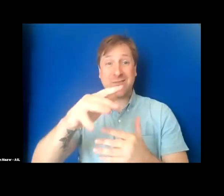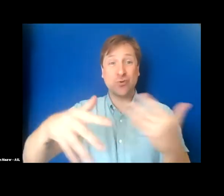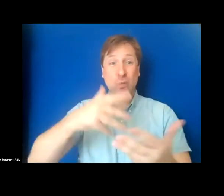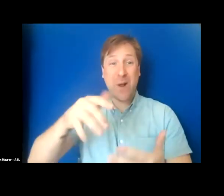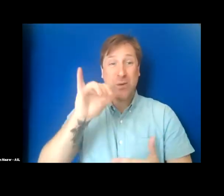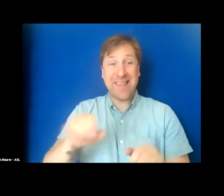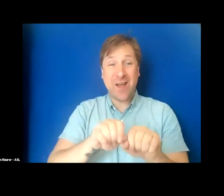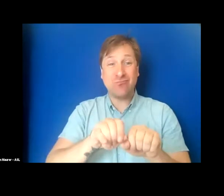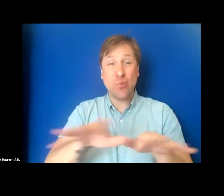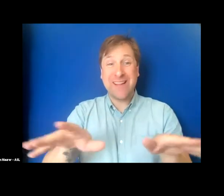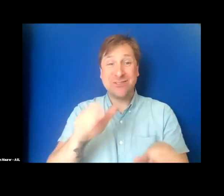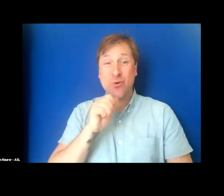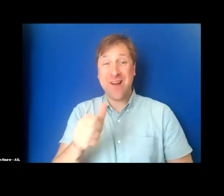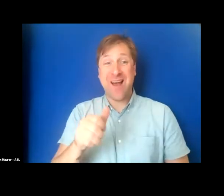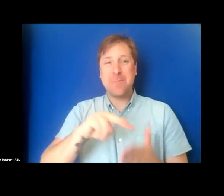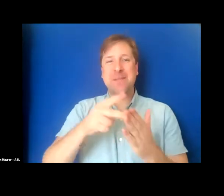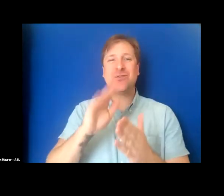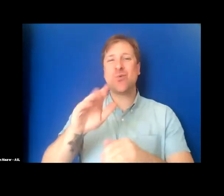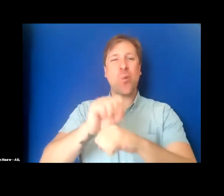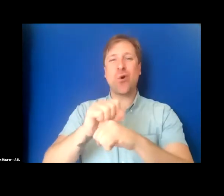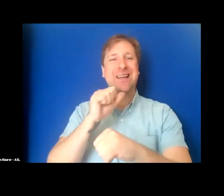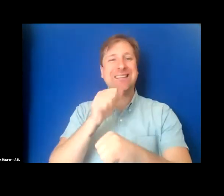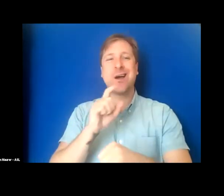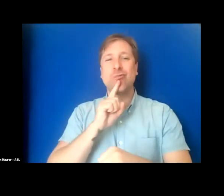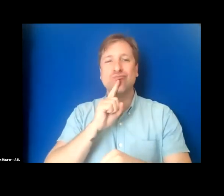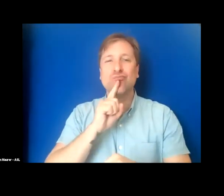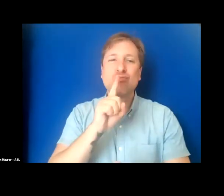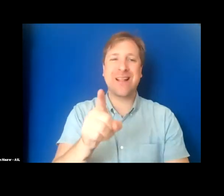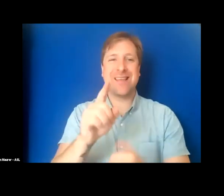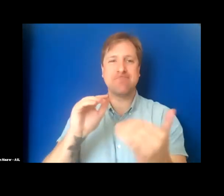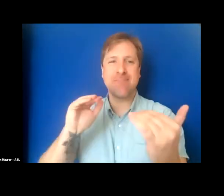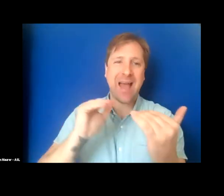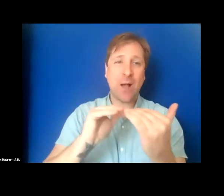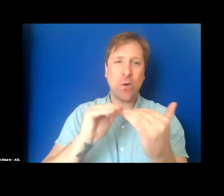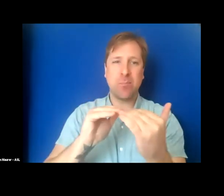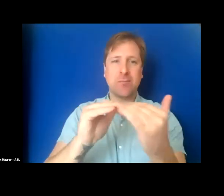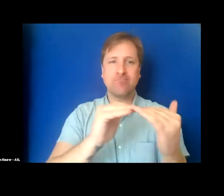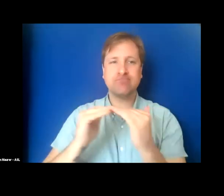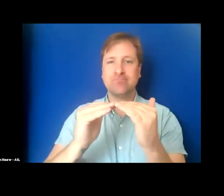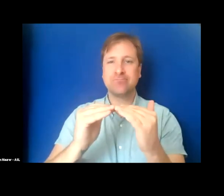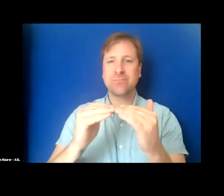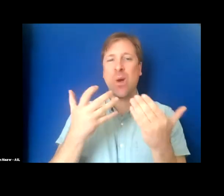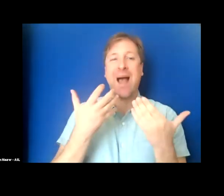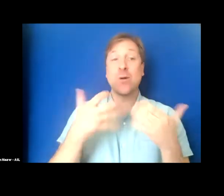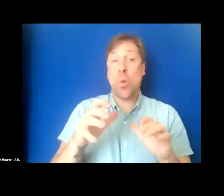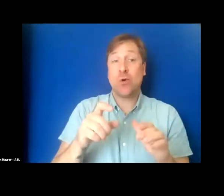then your work is truly not equitable. I don't want to go around giving the impression that we’re perfect.